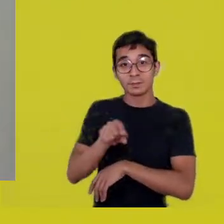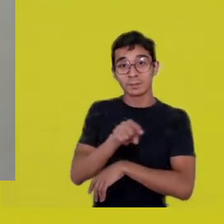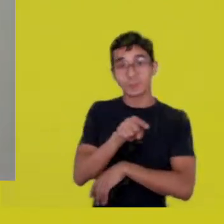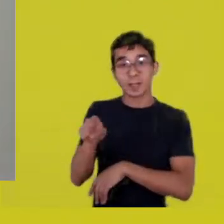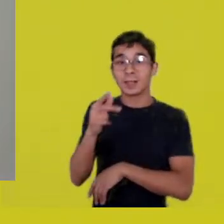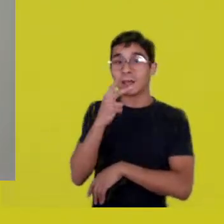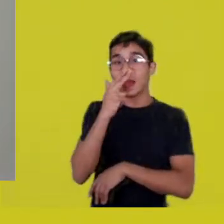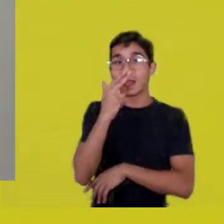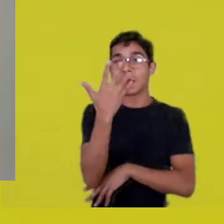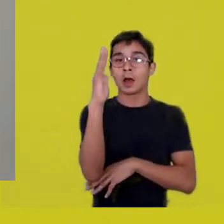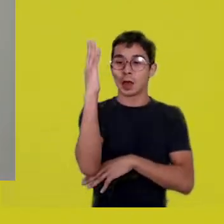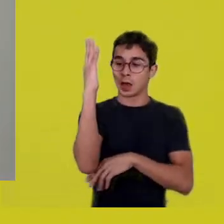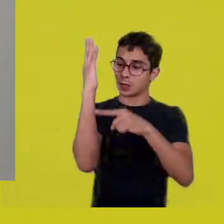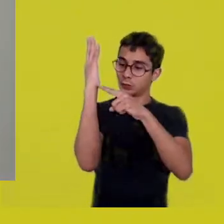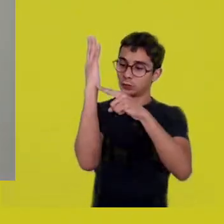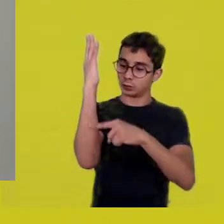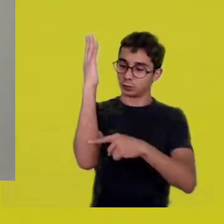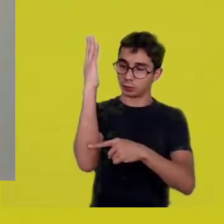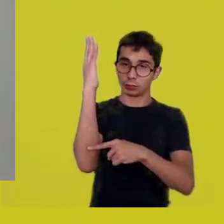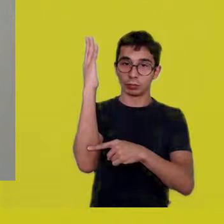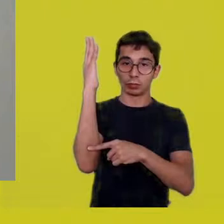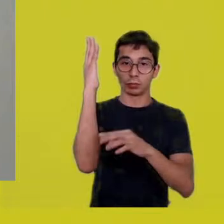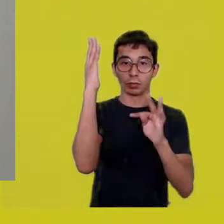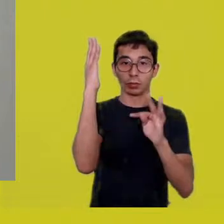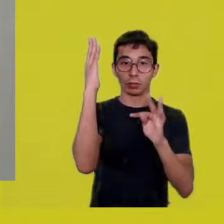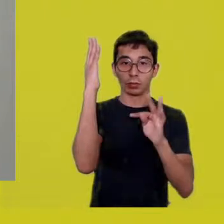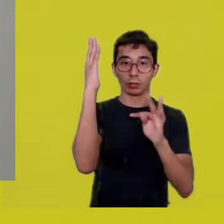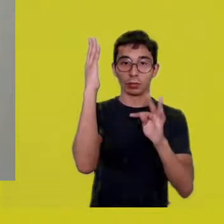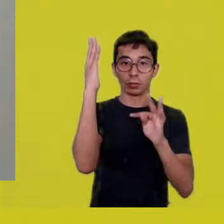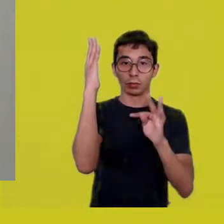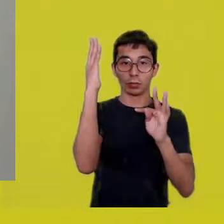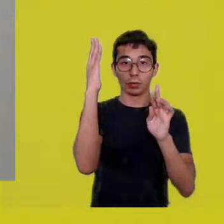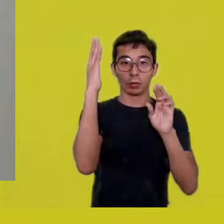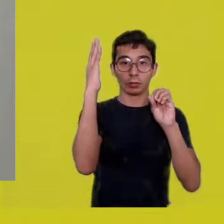the Quarup log. That log, that beautiful tree,